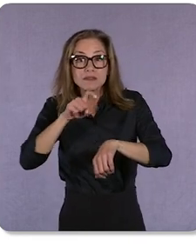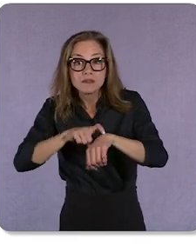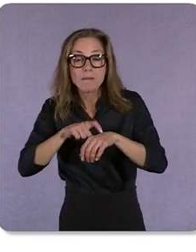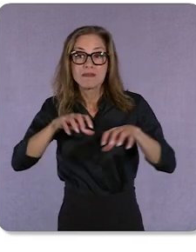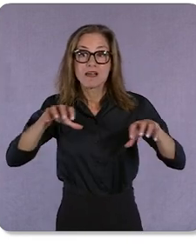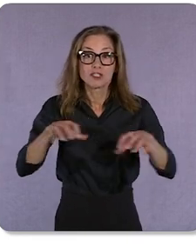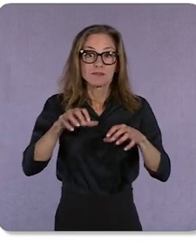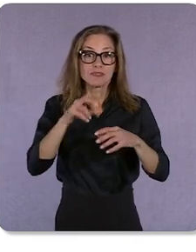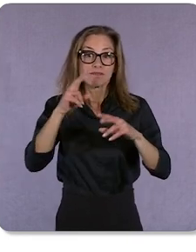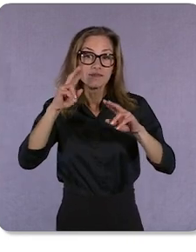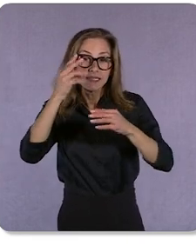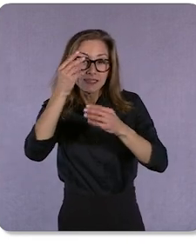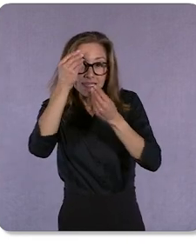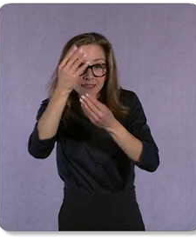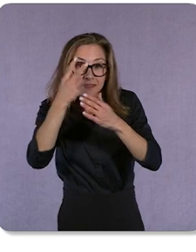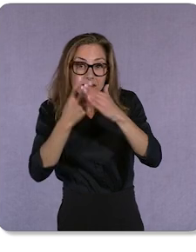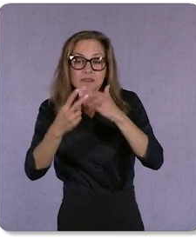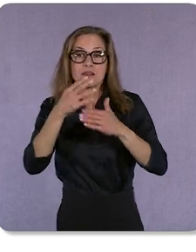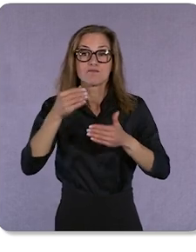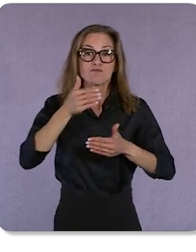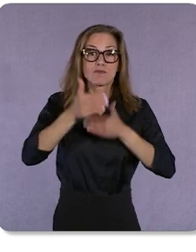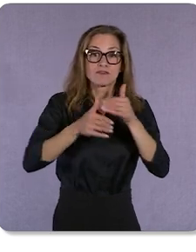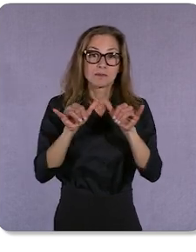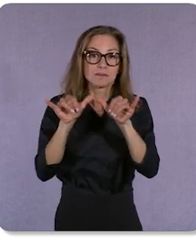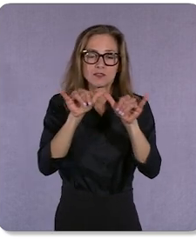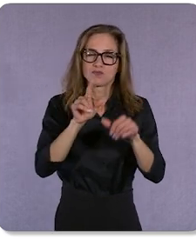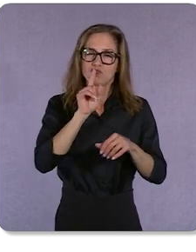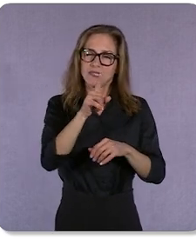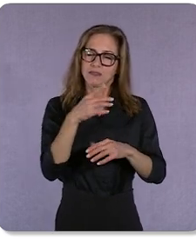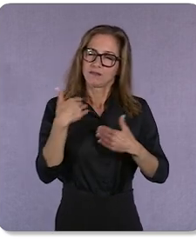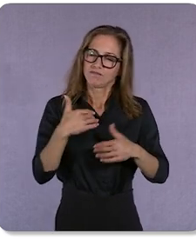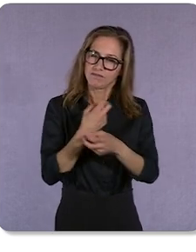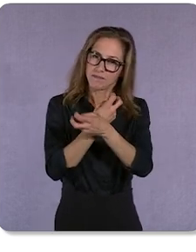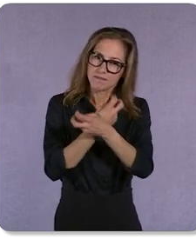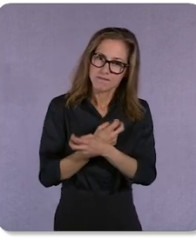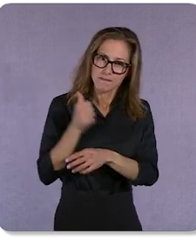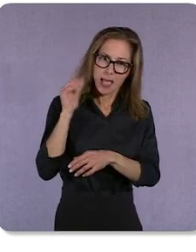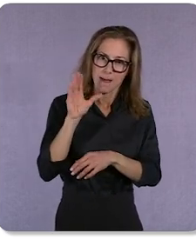and progressive measurement are the backbone to success in our dynamically changing world.